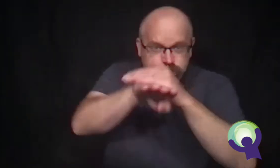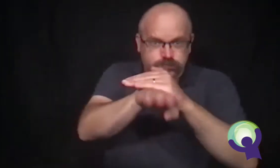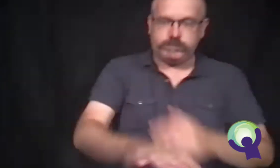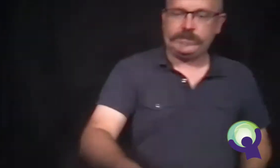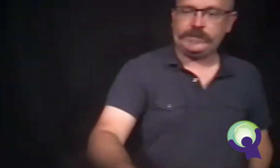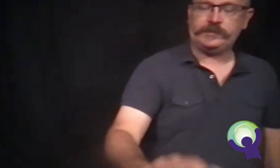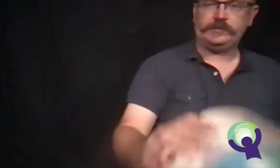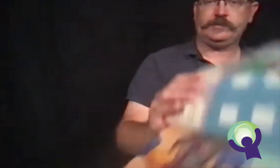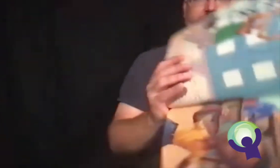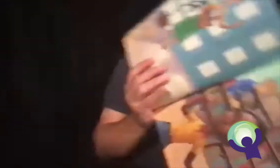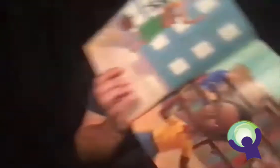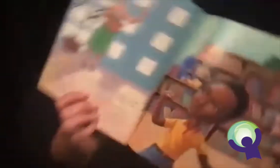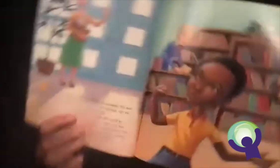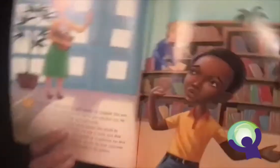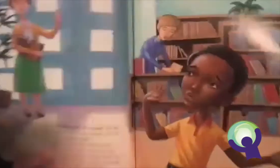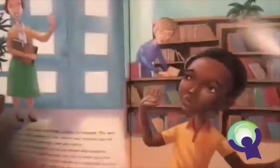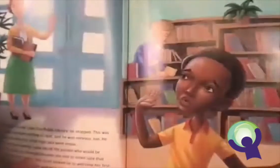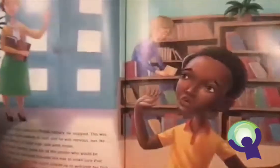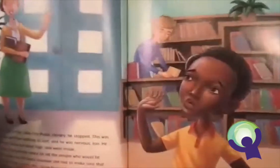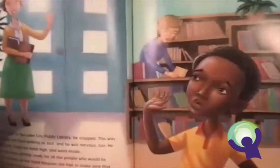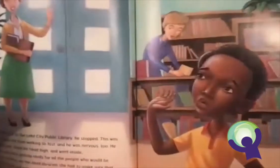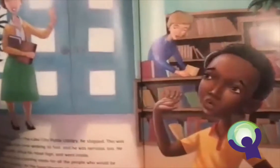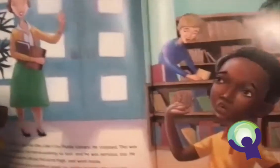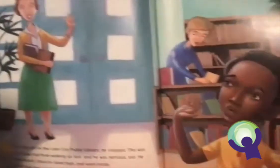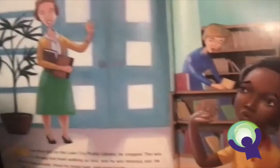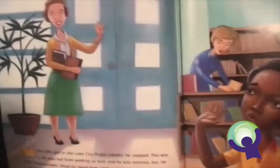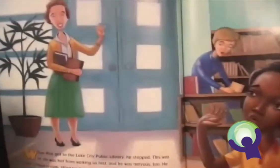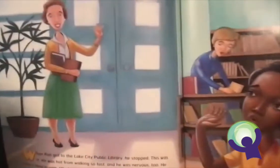Ron gave a little wave to Mrs. Scott and went right to the shelves.